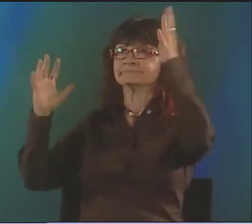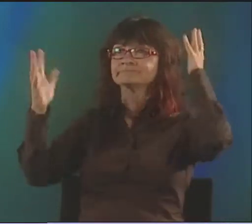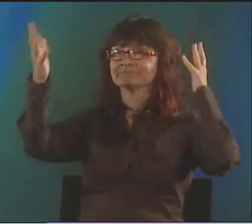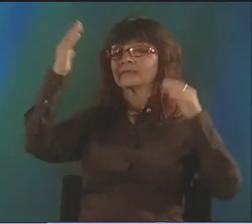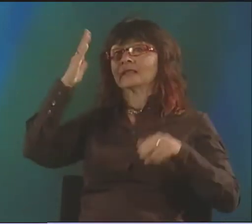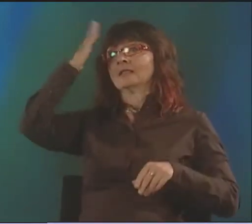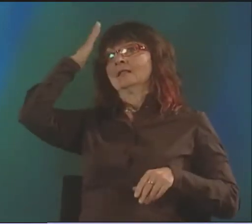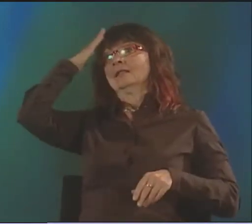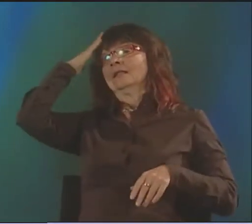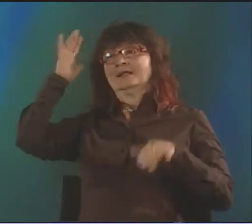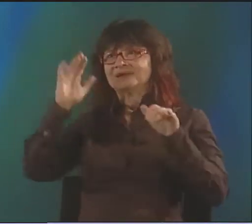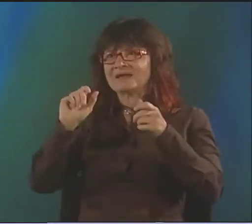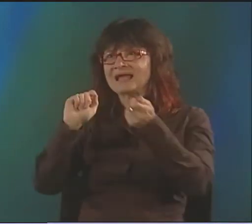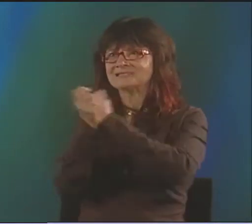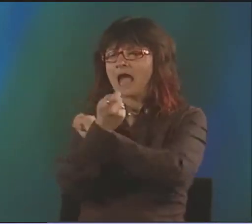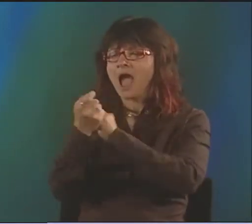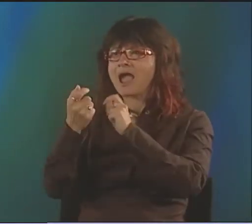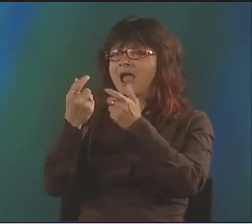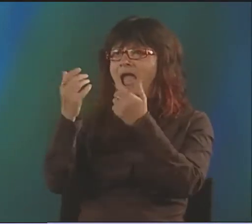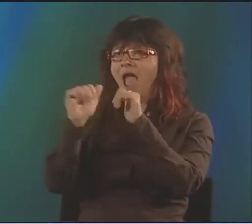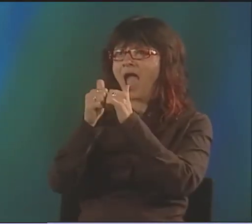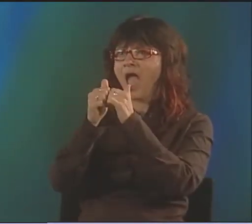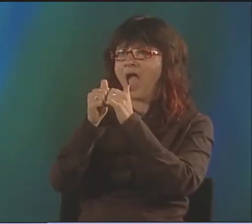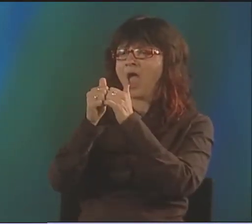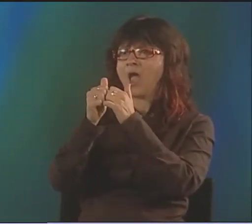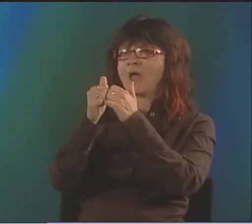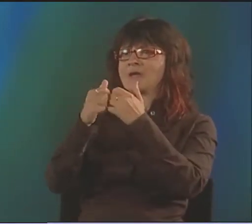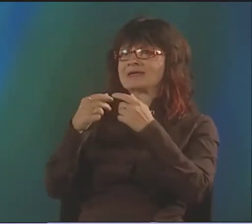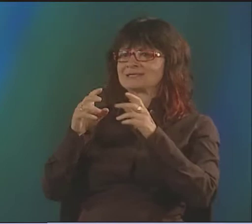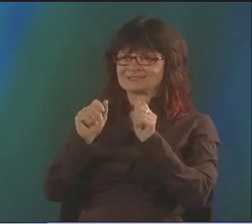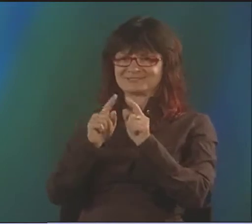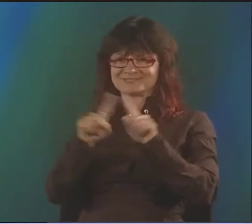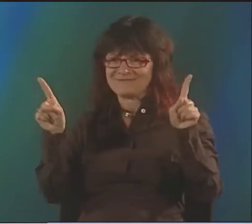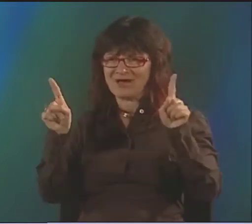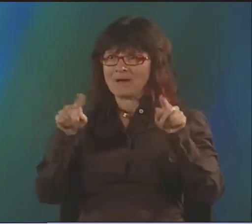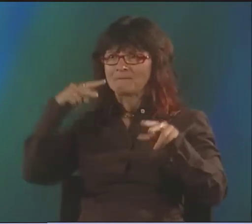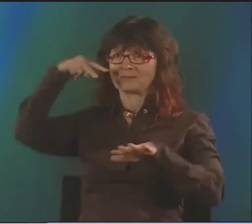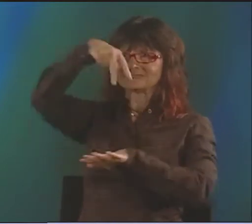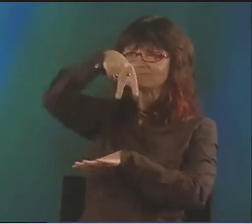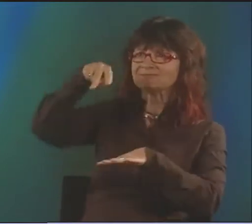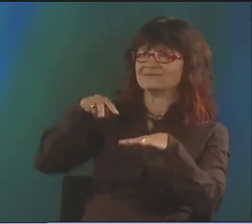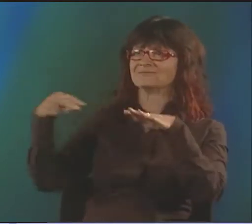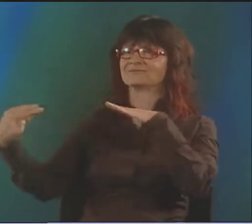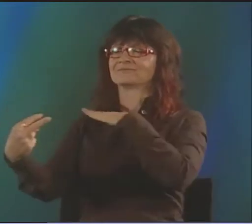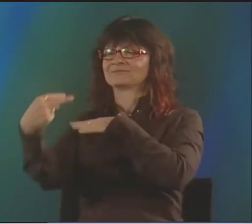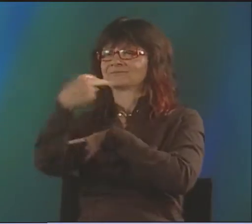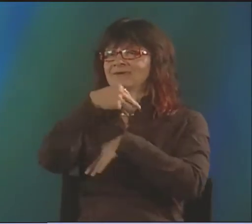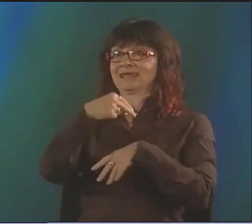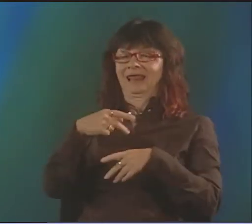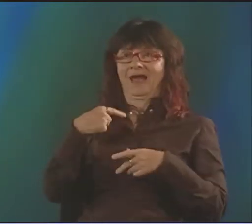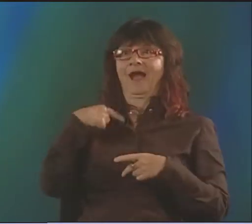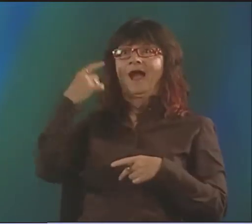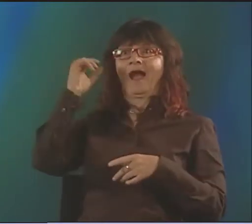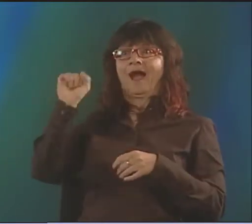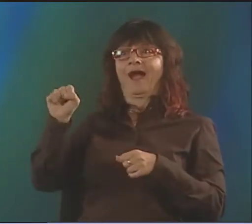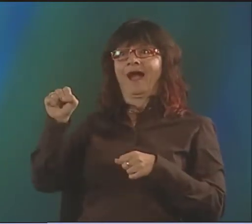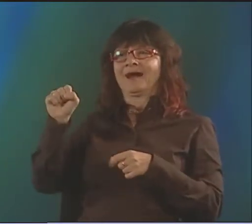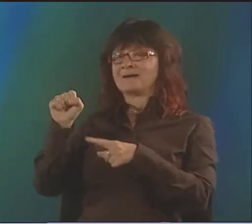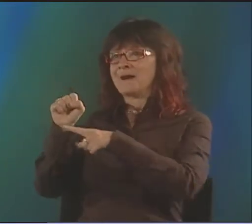WITH YOUR HANDS LIKE THAT. YOU CAN SHOW THE TREES GOING BY. THEN WE KNOW A PERSON'S WALKING. SO YOU'RE CHANGING FROM DIFFERENT PERSPECTIVES,